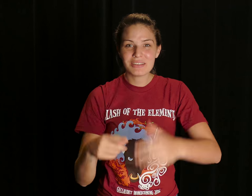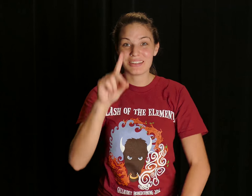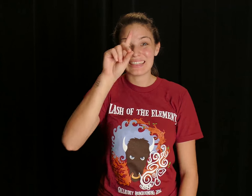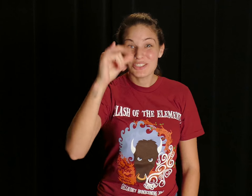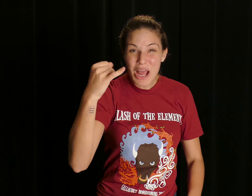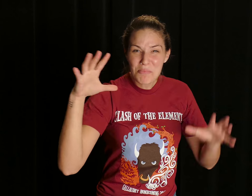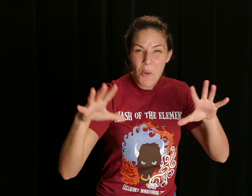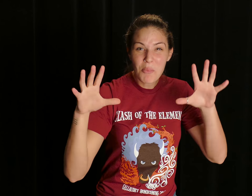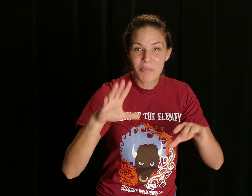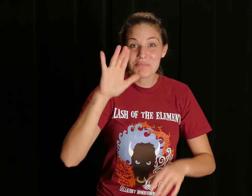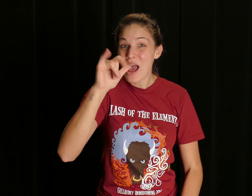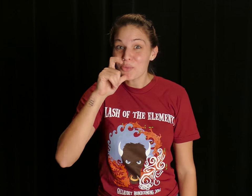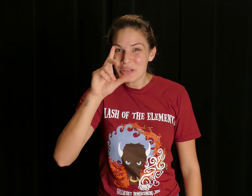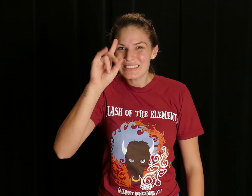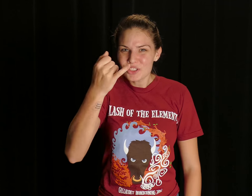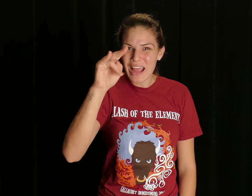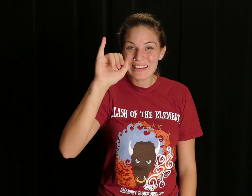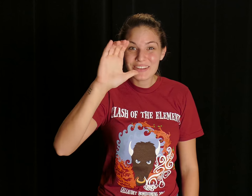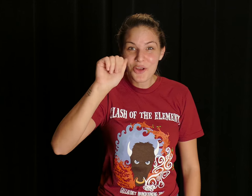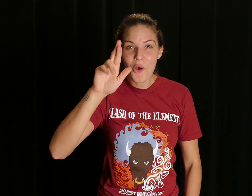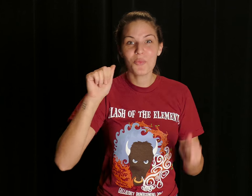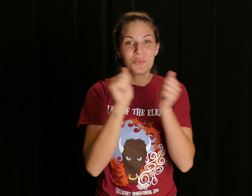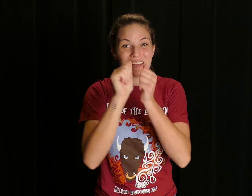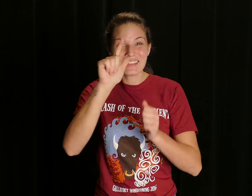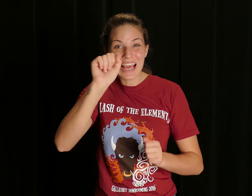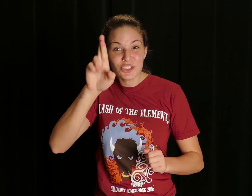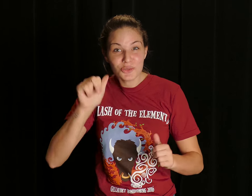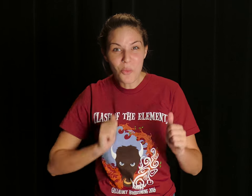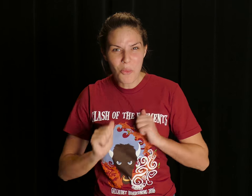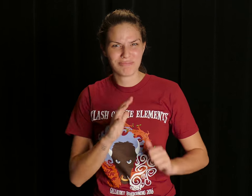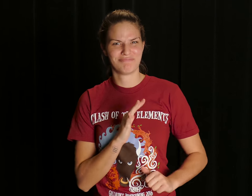We will have DJ Nicar giving out some sweet music along laser show for us to enjoy!